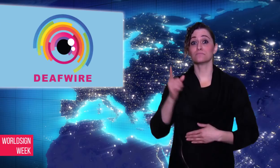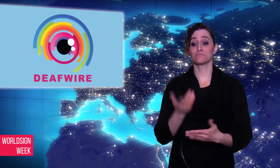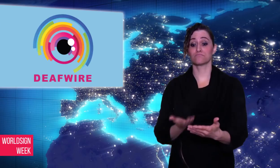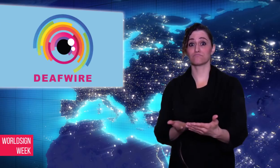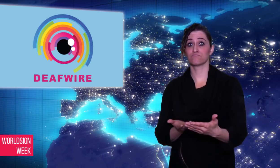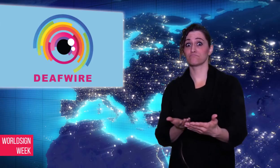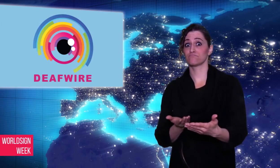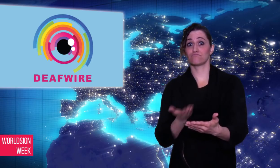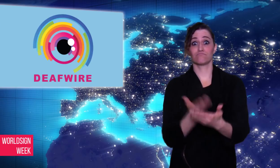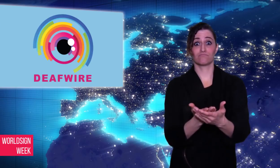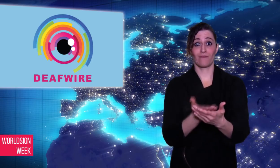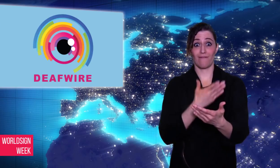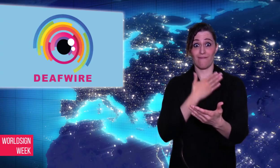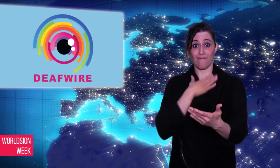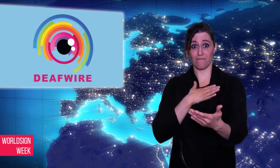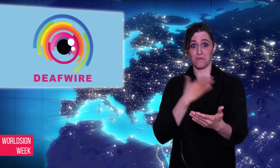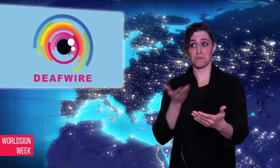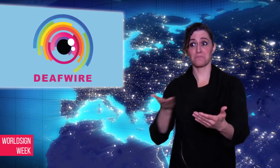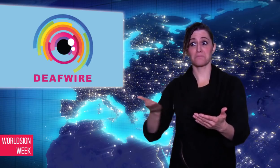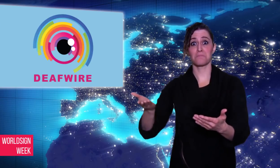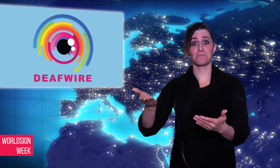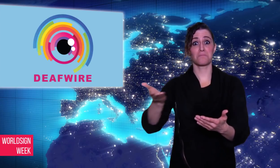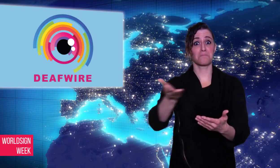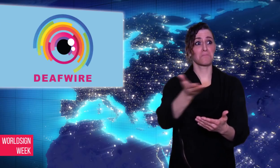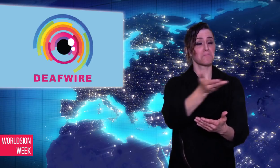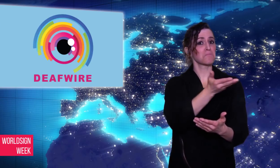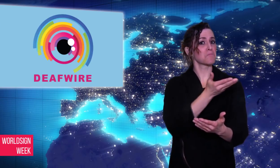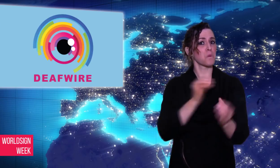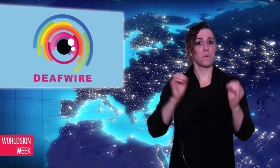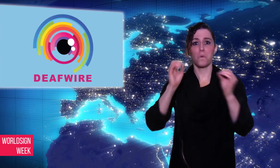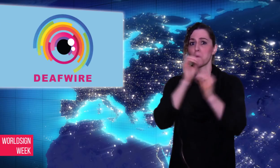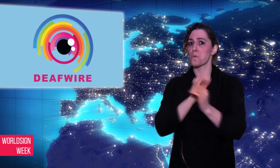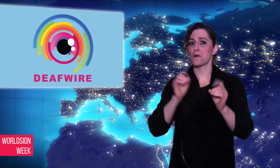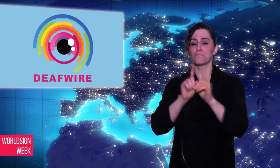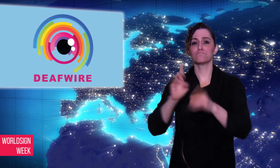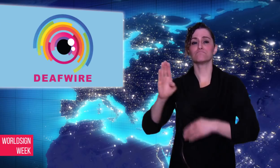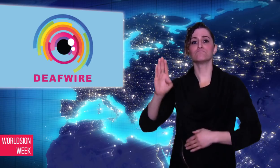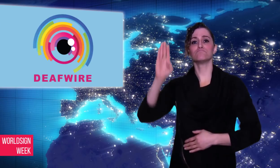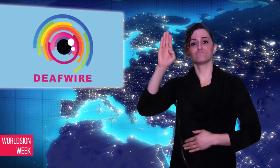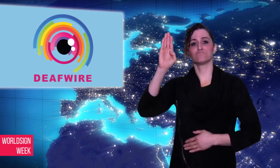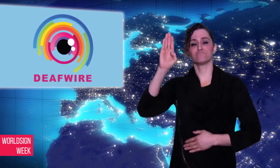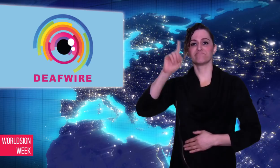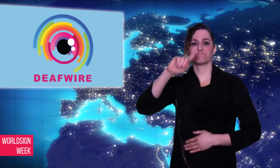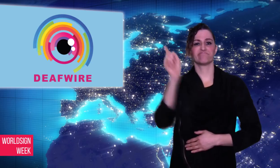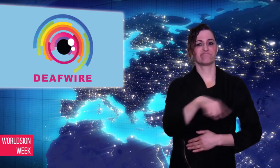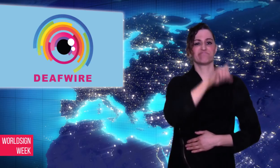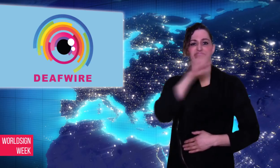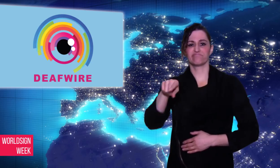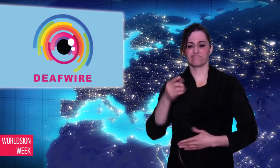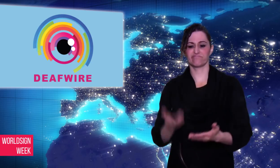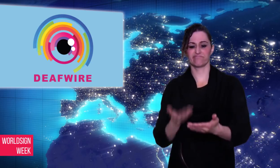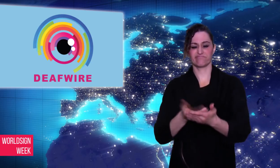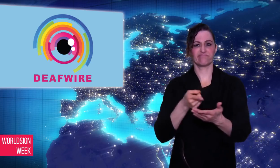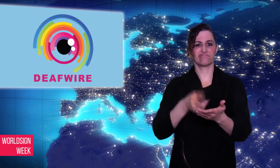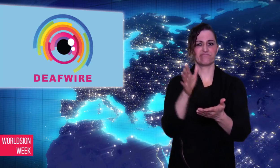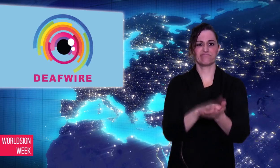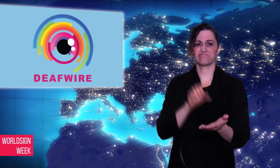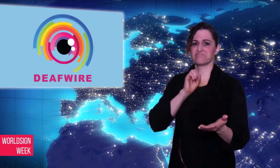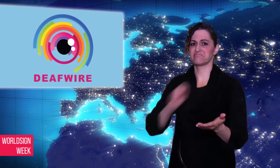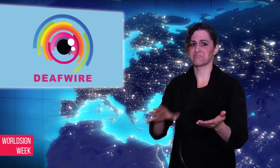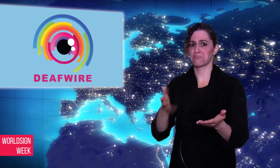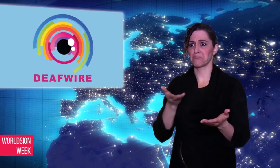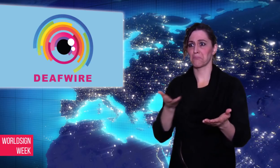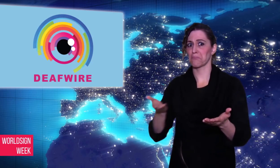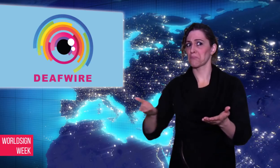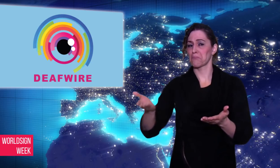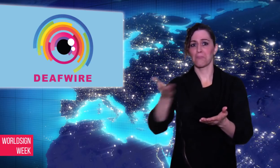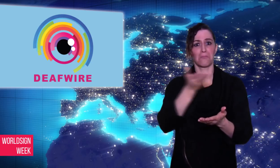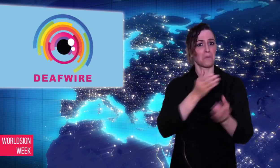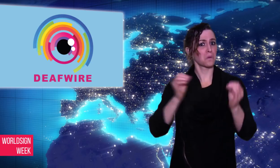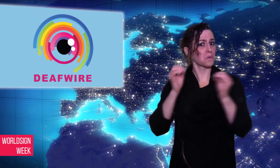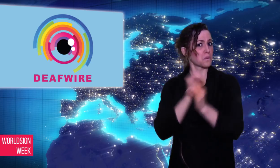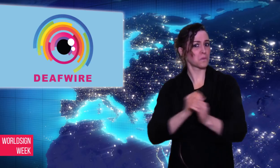interpreters. No one testified against